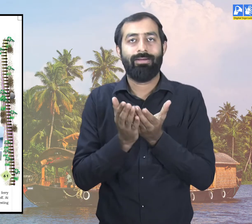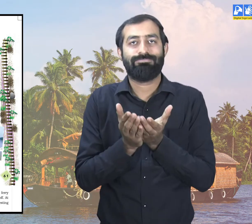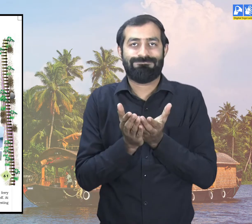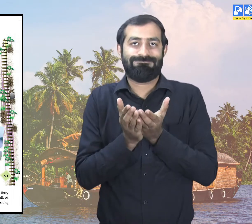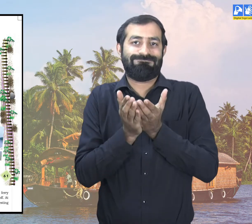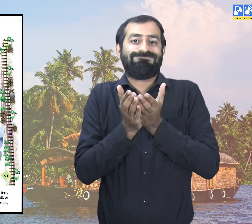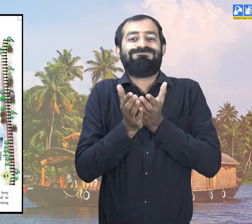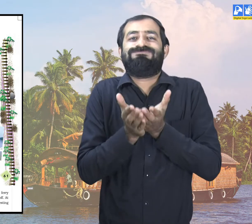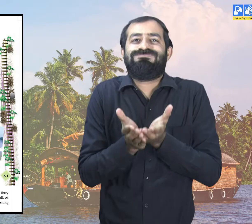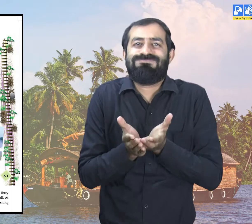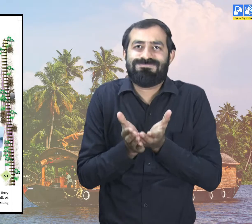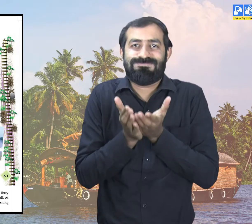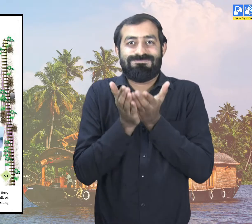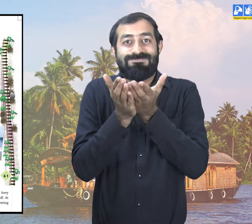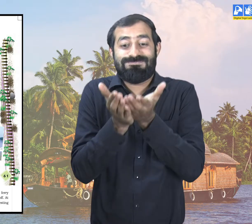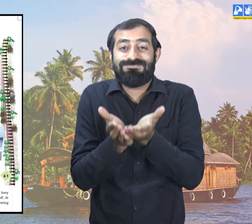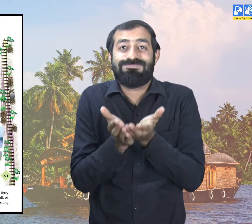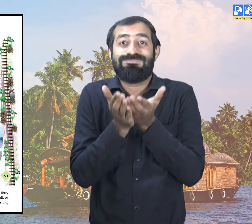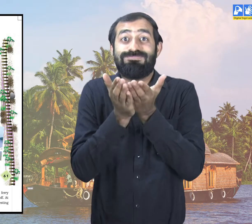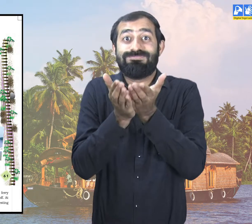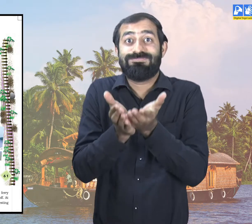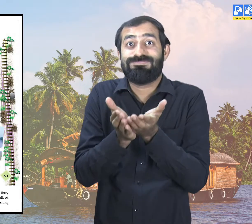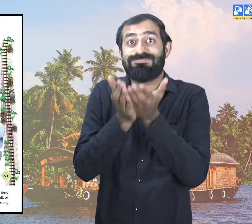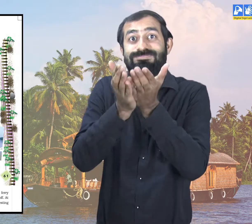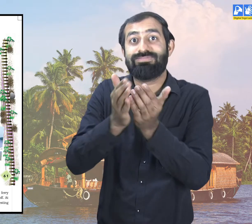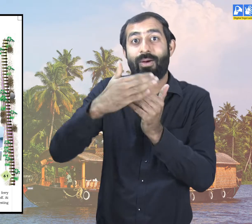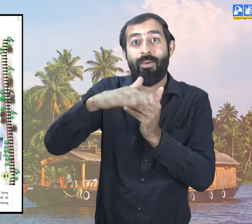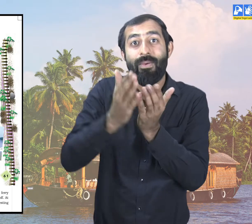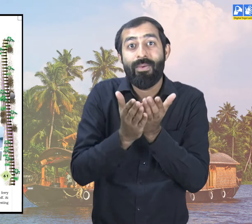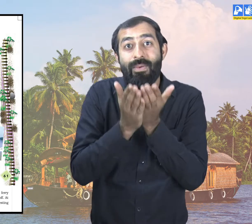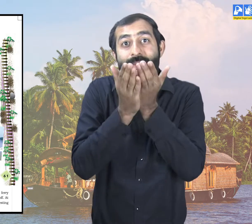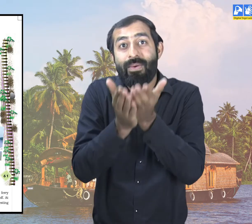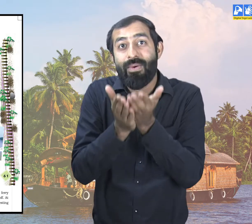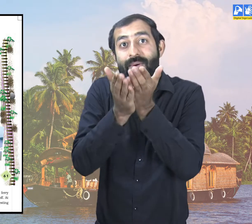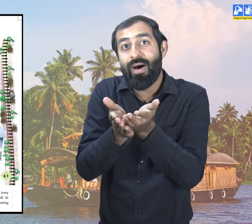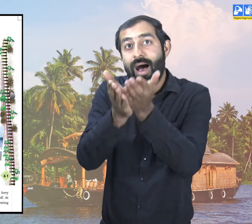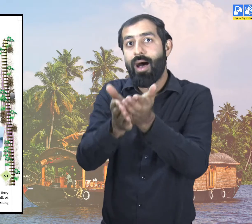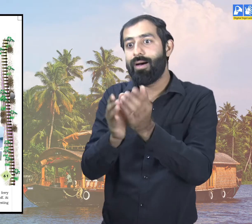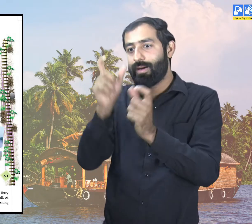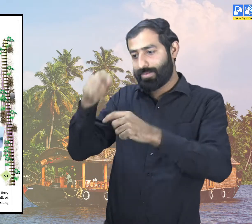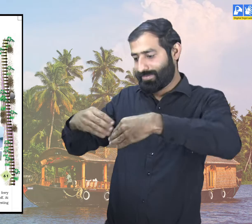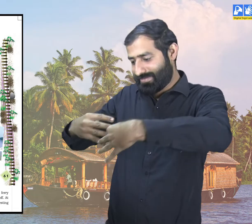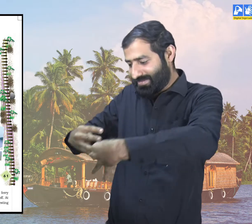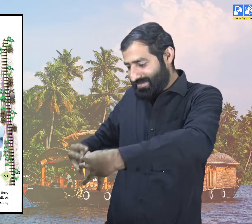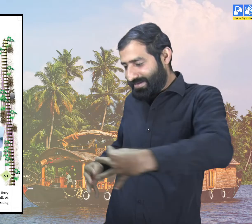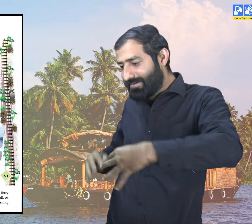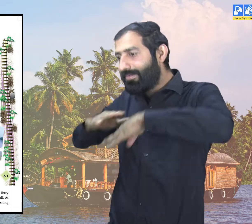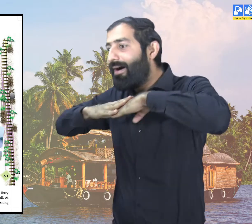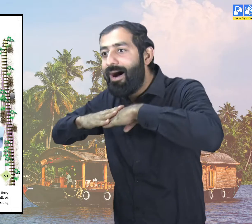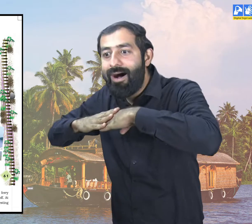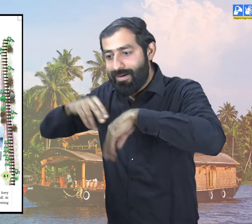Very soon the ferry was full. It started off again.